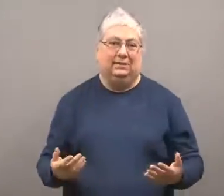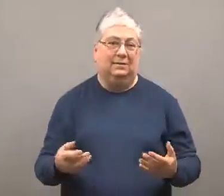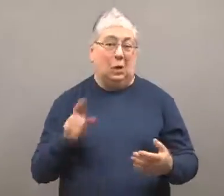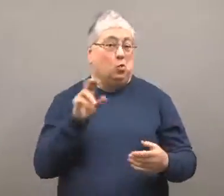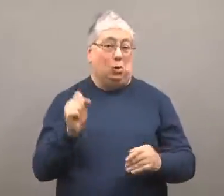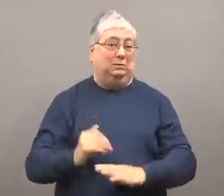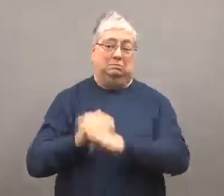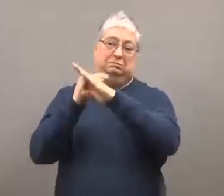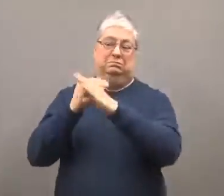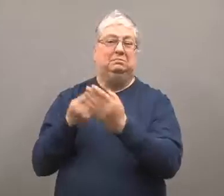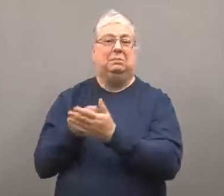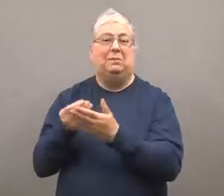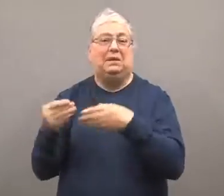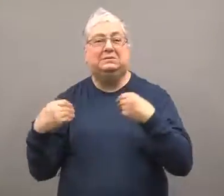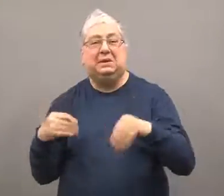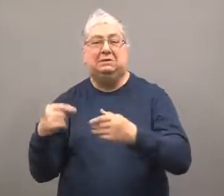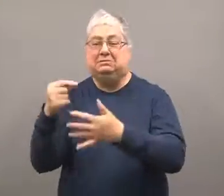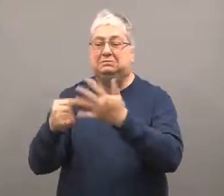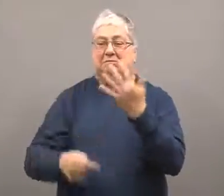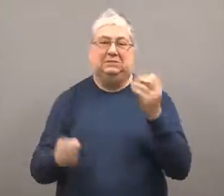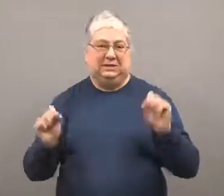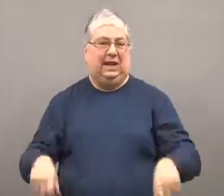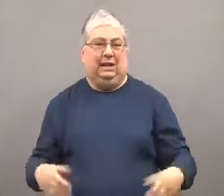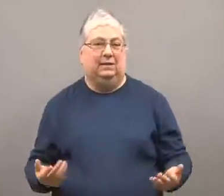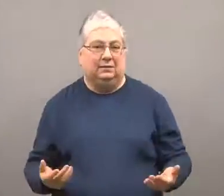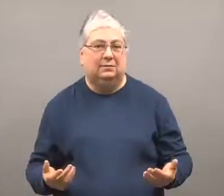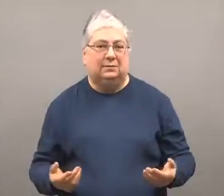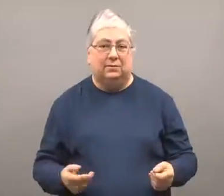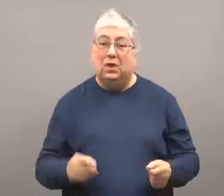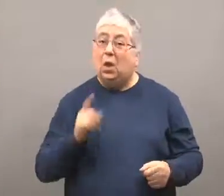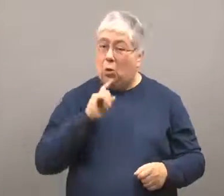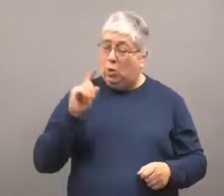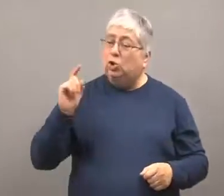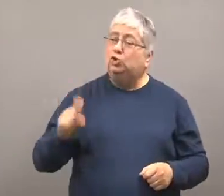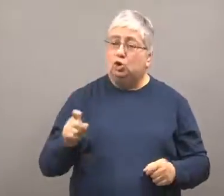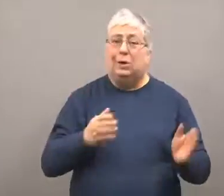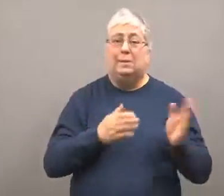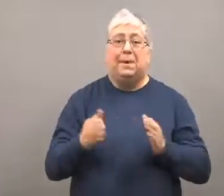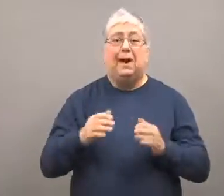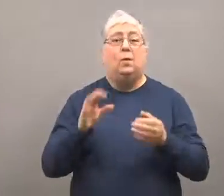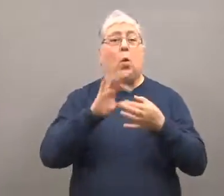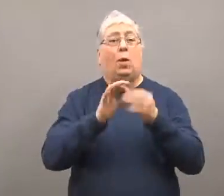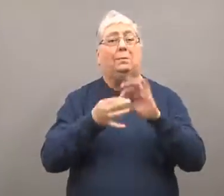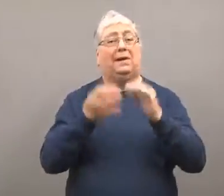The U.S. could also sanction Russia.